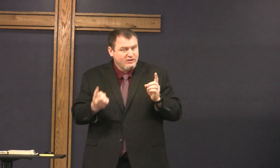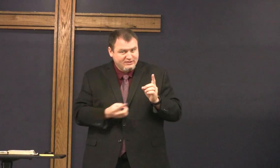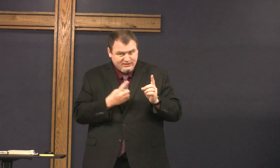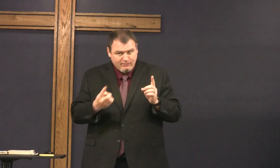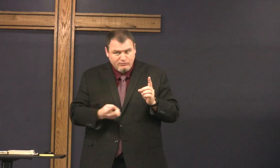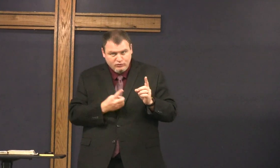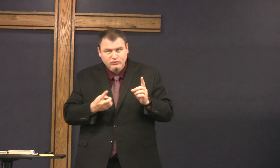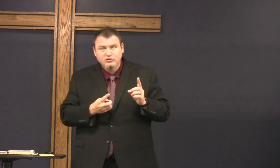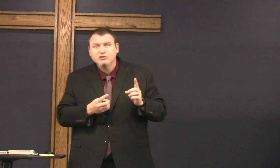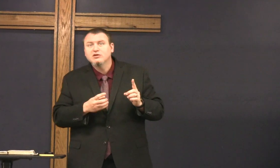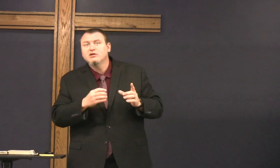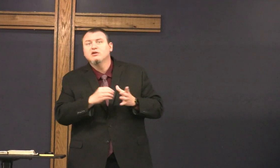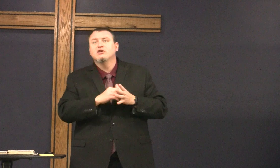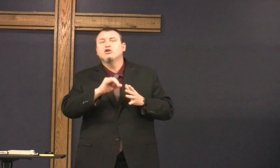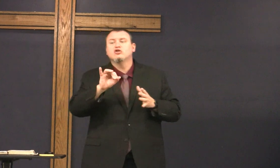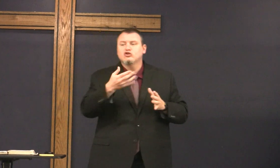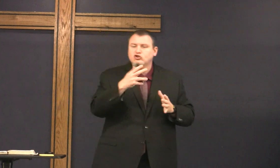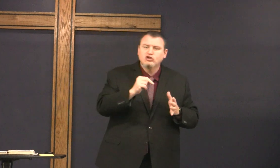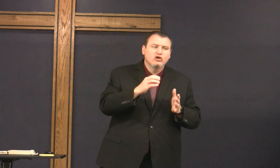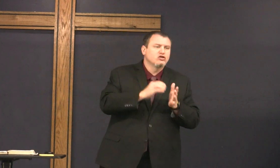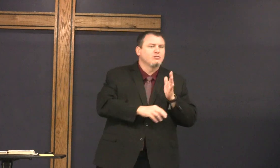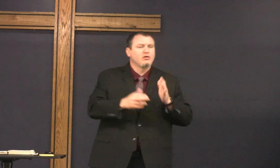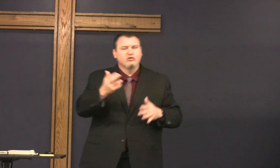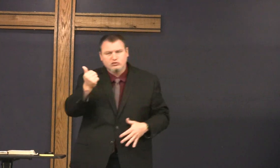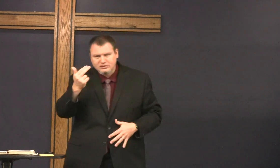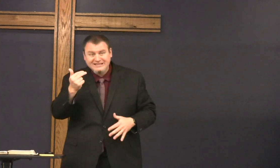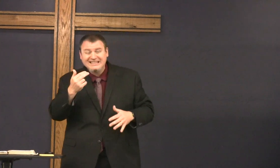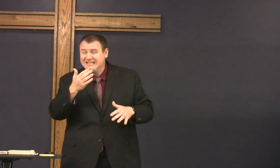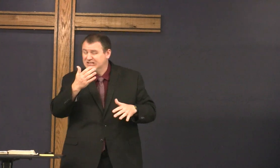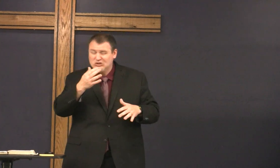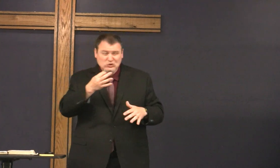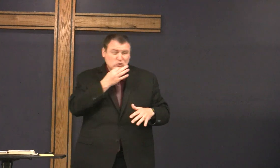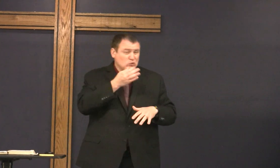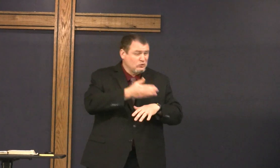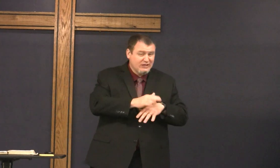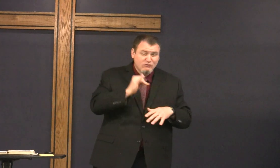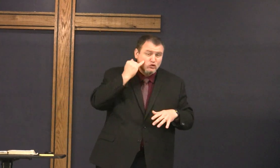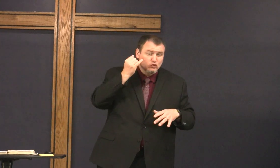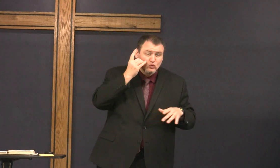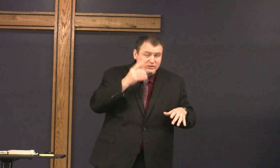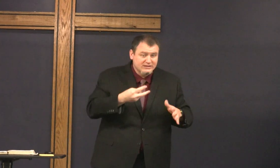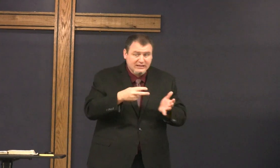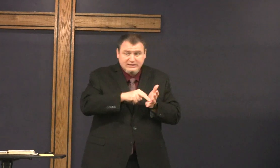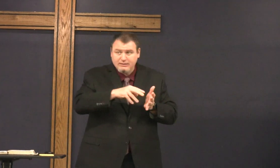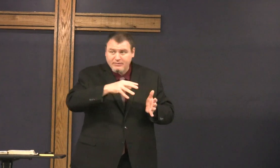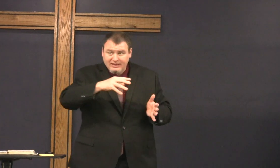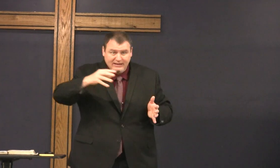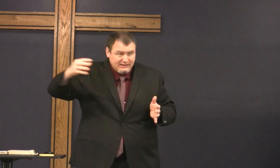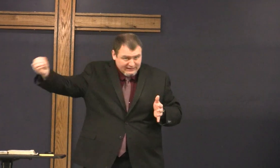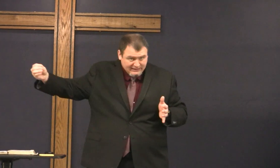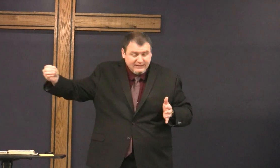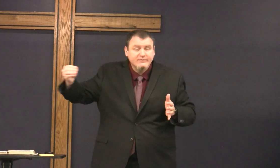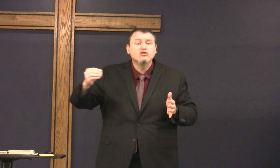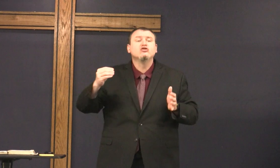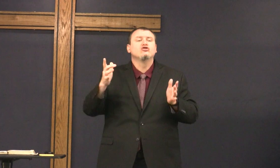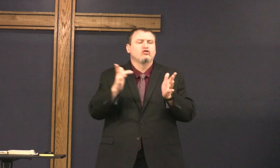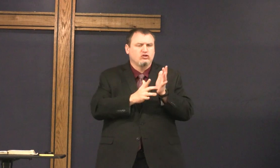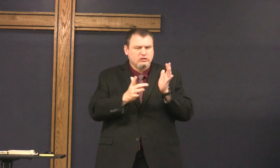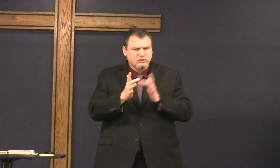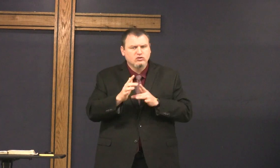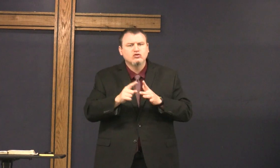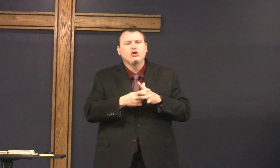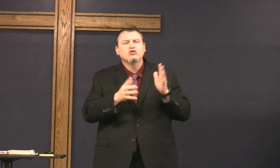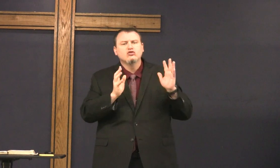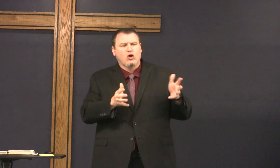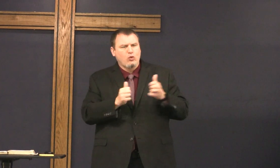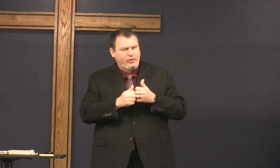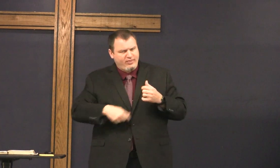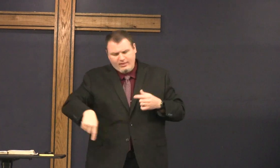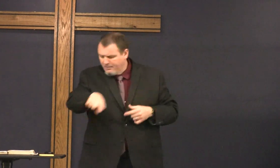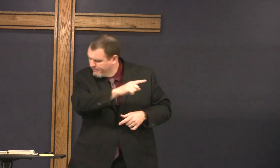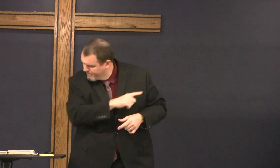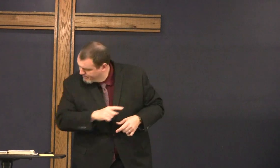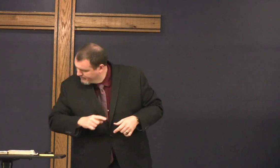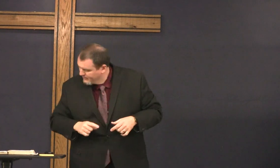after Judas left in John Chapter 13 very soon after Judas leaves Jesus starts to talk to them